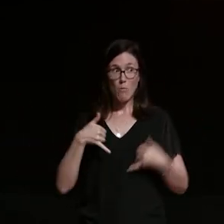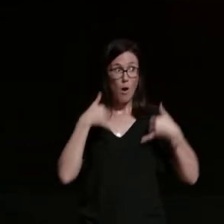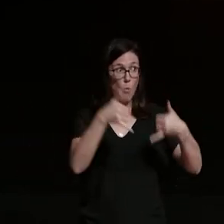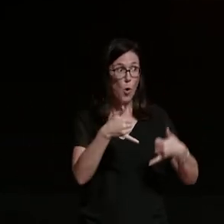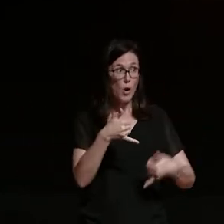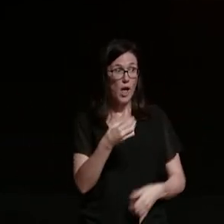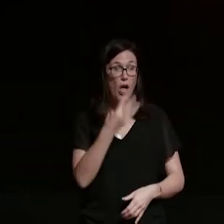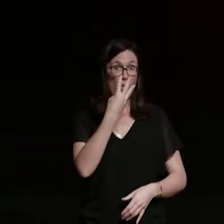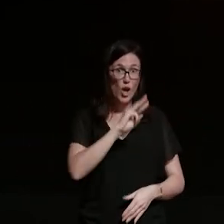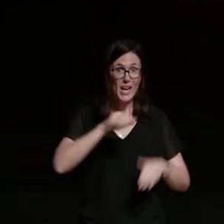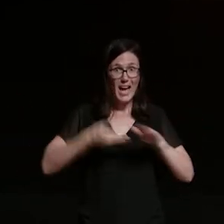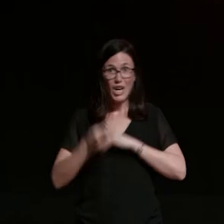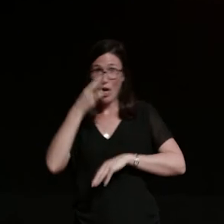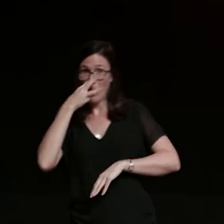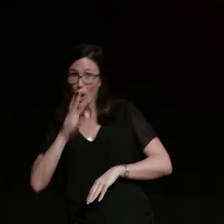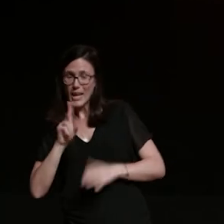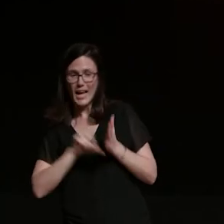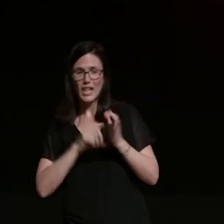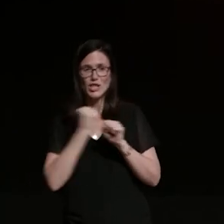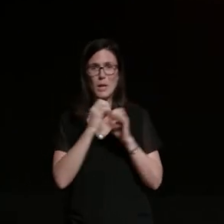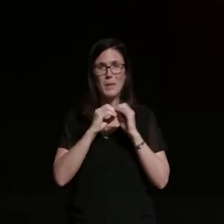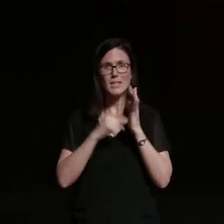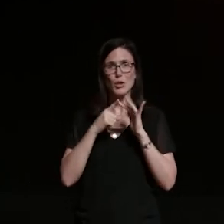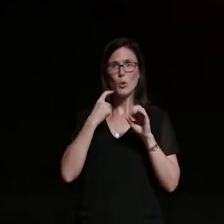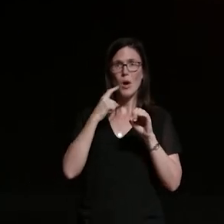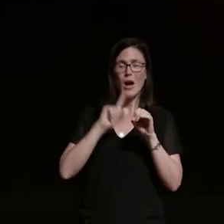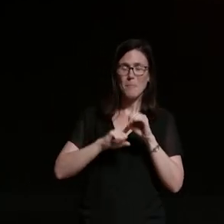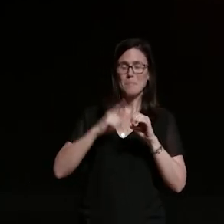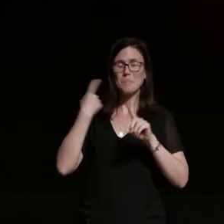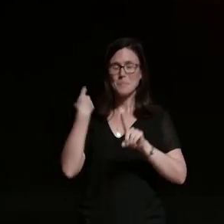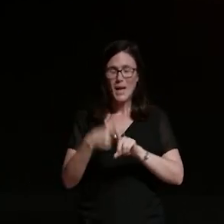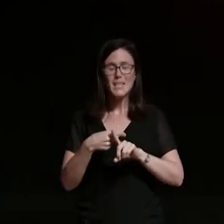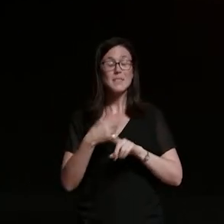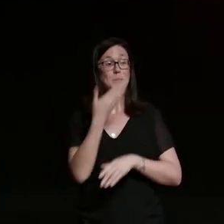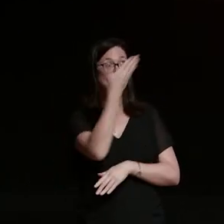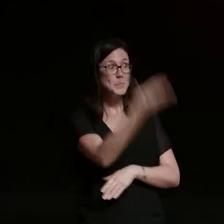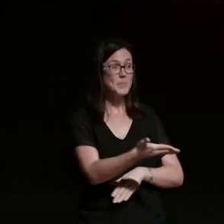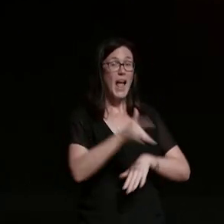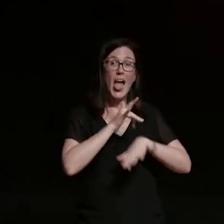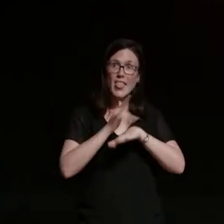iq plus leaders in australia by out for australia navigant is theater producer and performer having